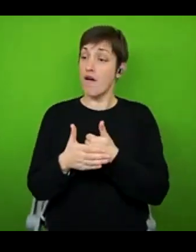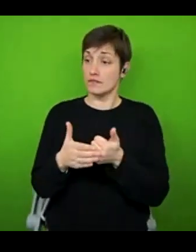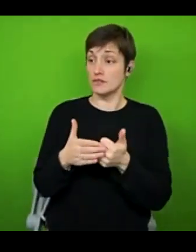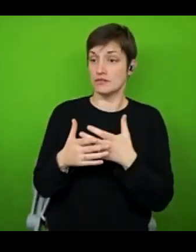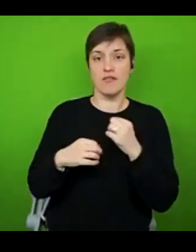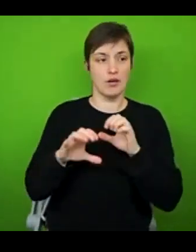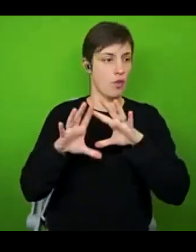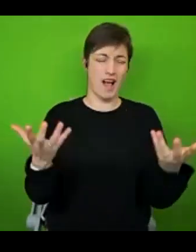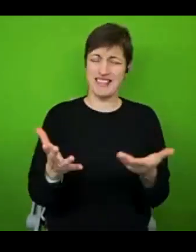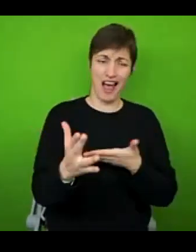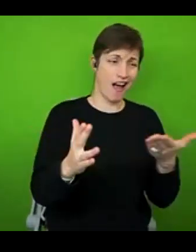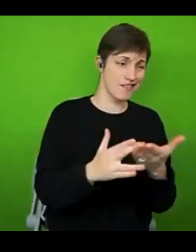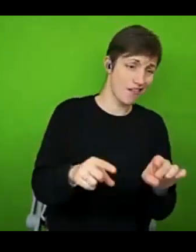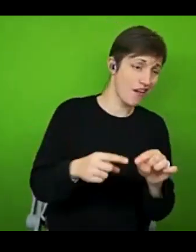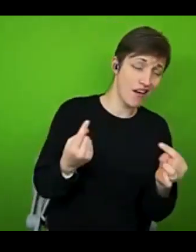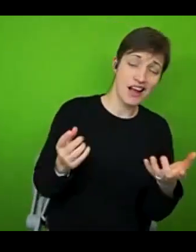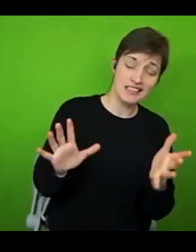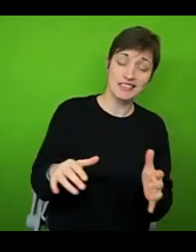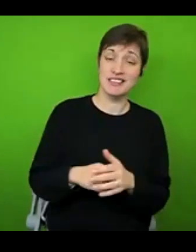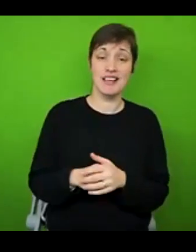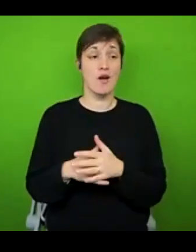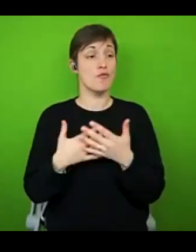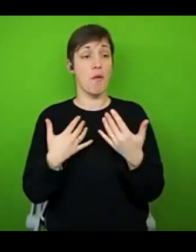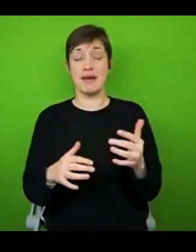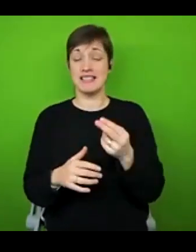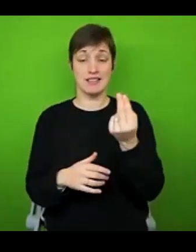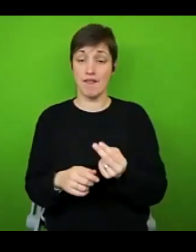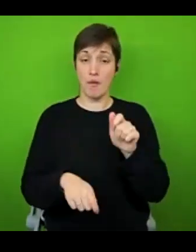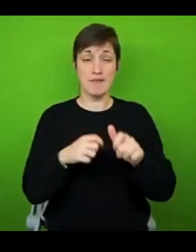live in. We live in a world that simply wasn't designed for people with the limited energy envelope or have